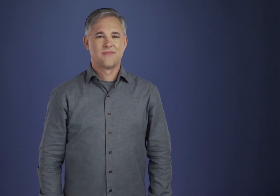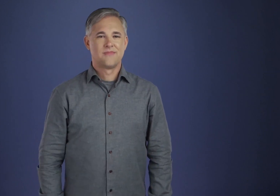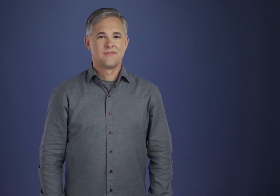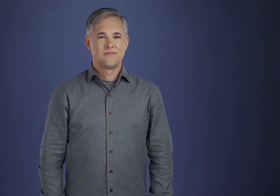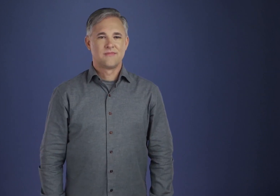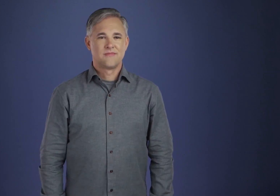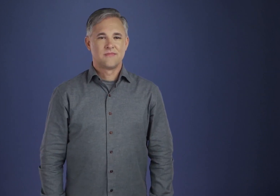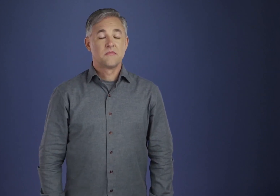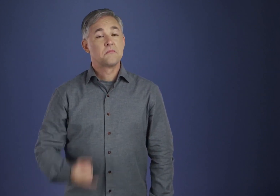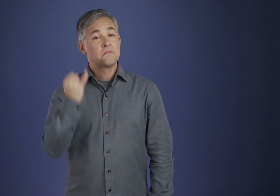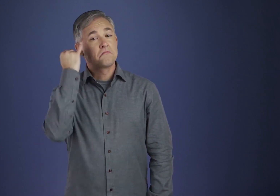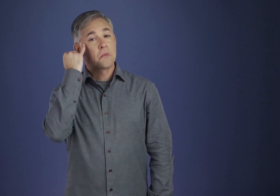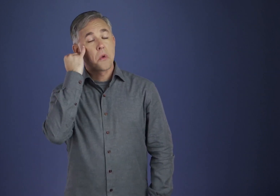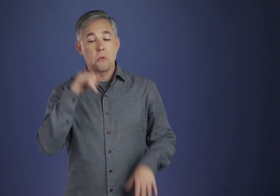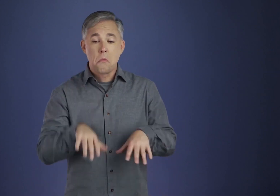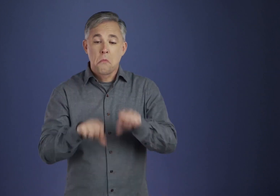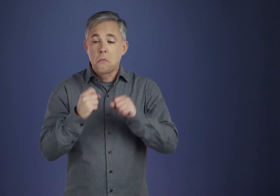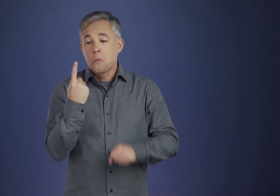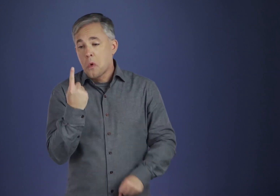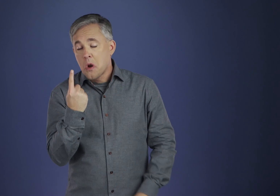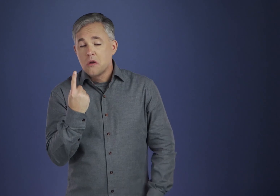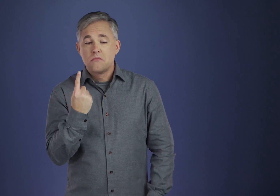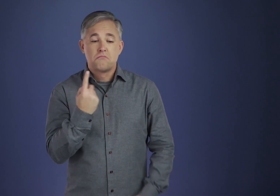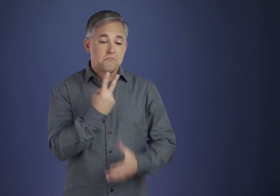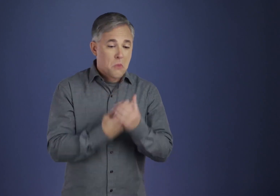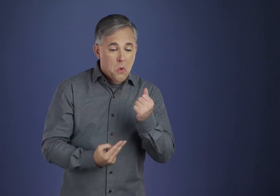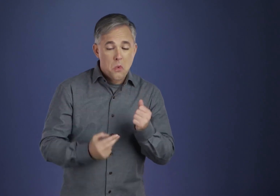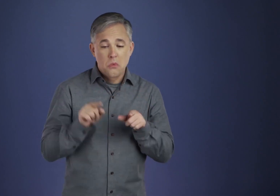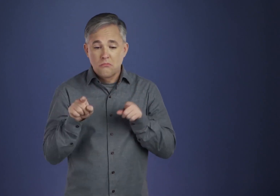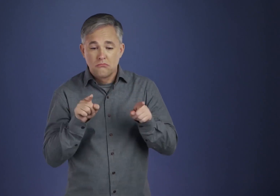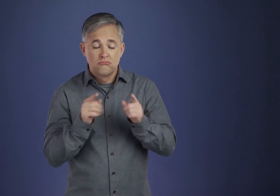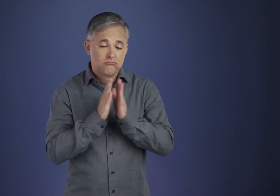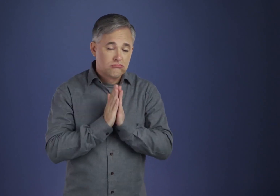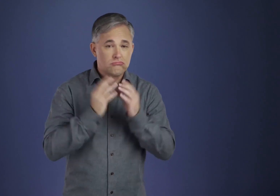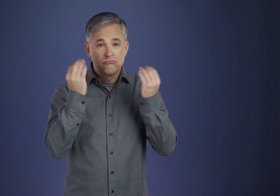Taken separately, these practices can bring much relief and benefit.